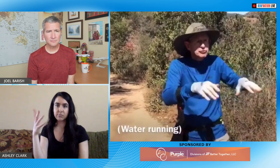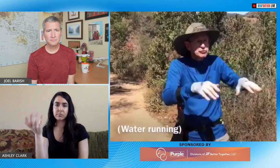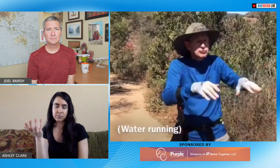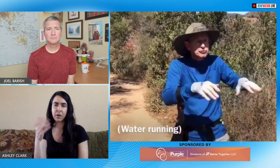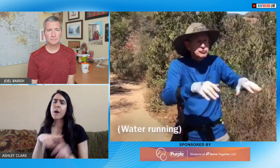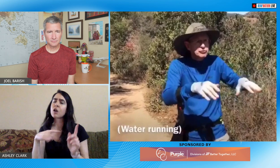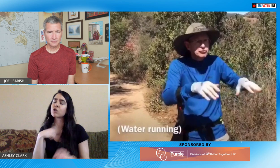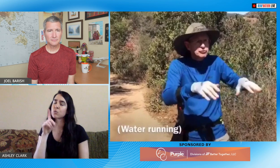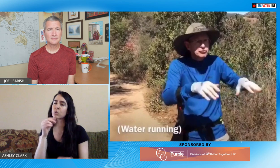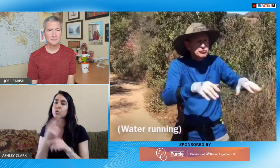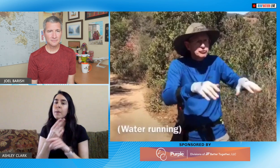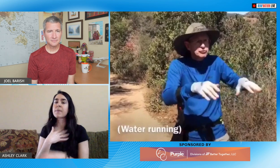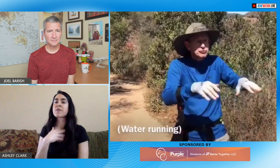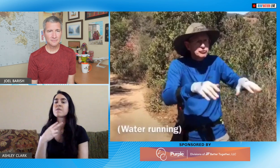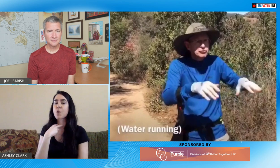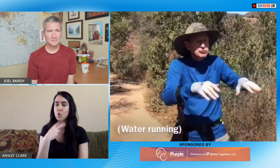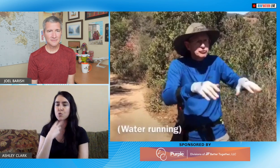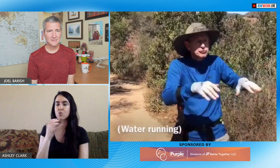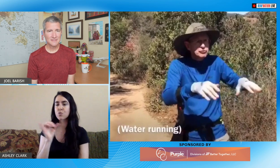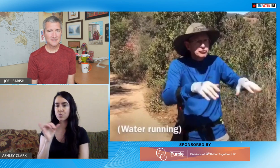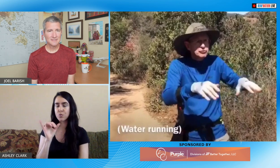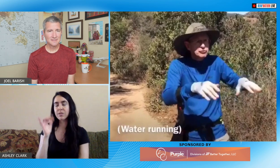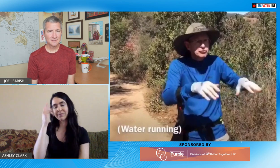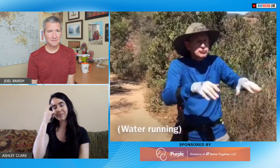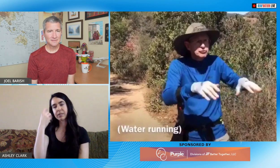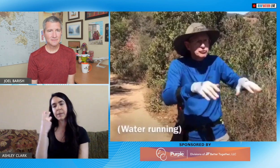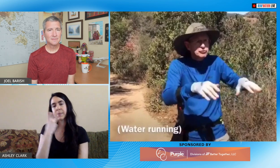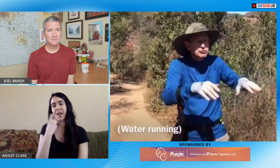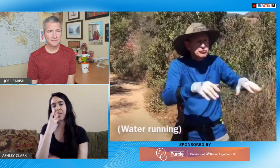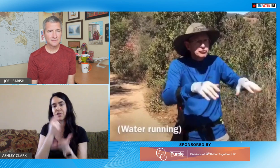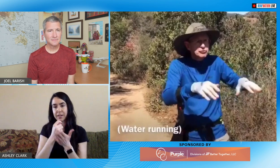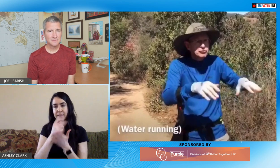selling if it's a sign he doesn't know or if he's signing and then I use my